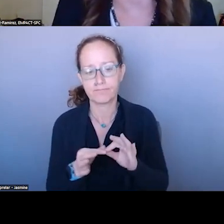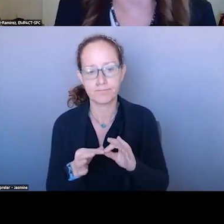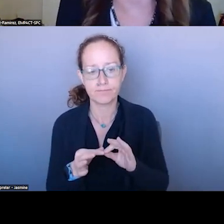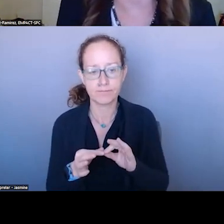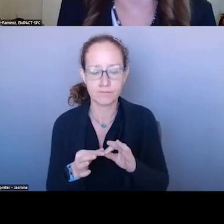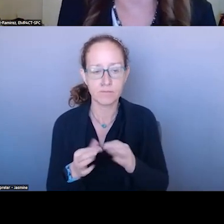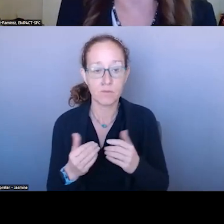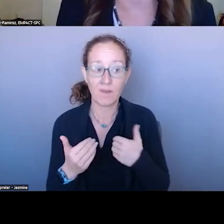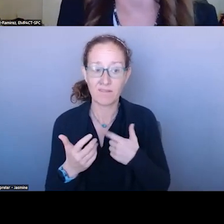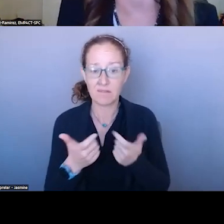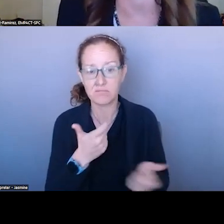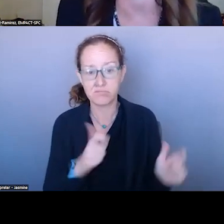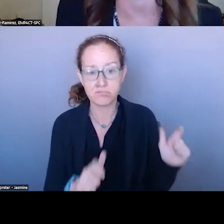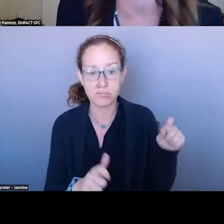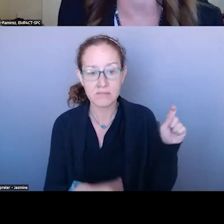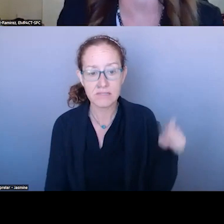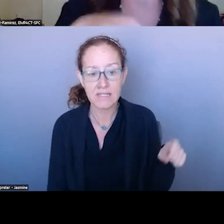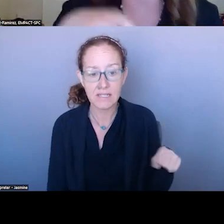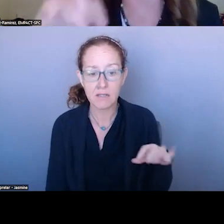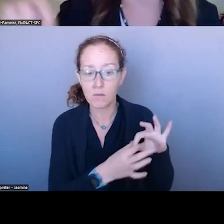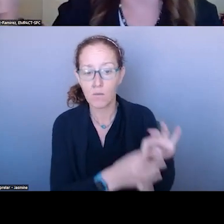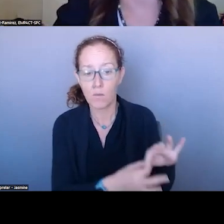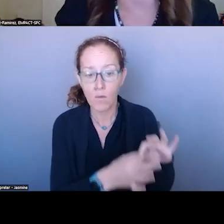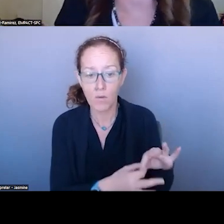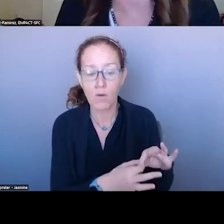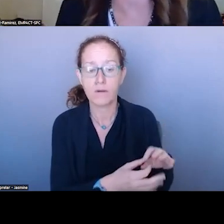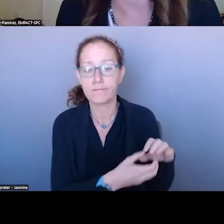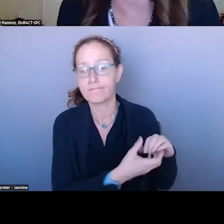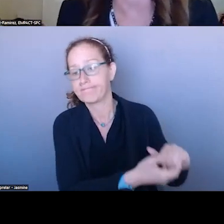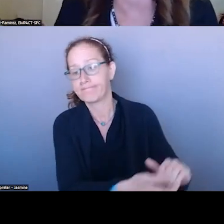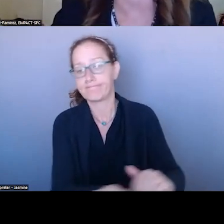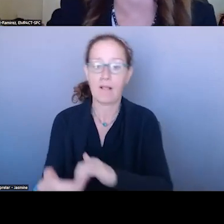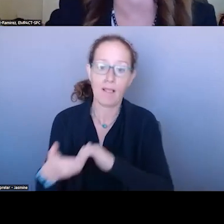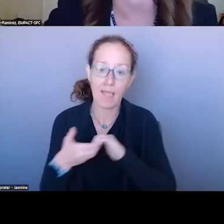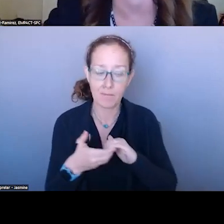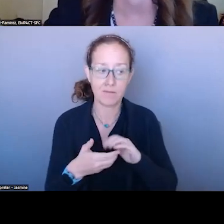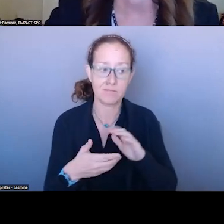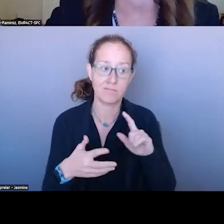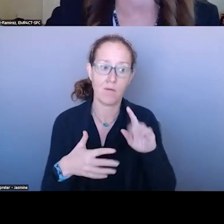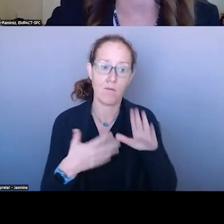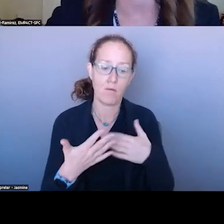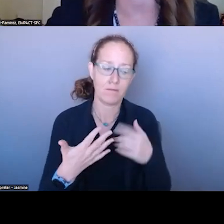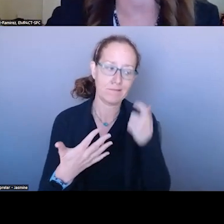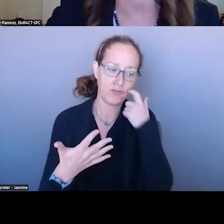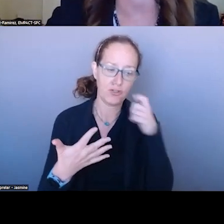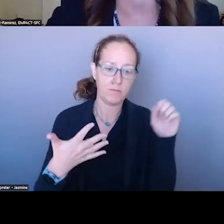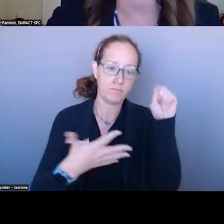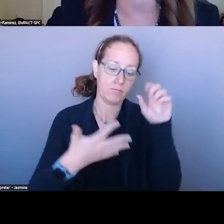NEED FOR COORDINATION AND COLLABORATION FOR ALL OF THOSE LEVELS OF CRISIS CARE. THAT IS A HUGE THING